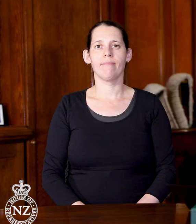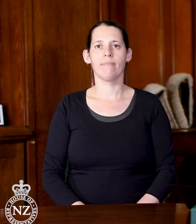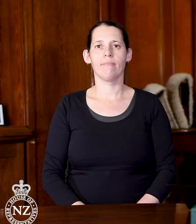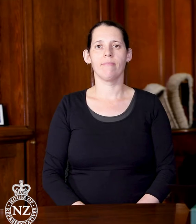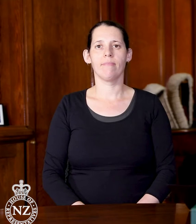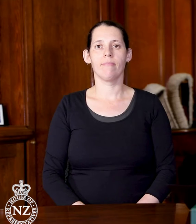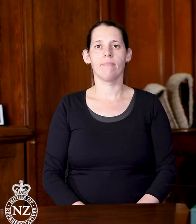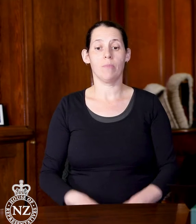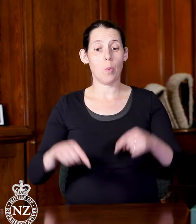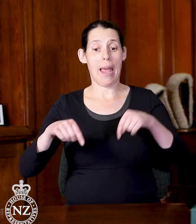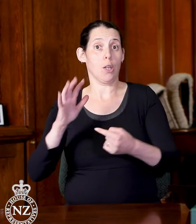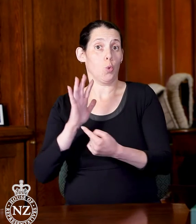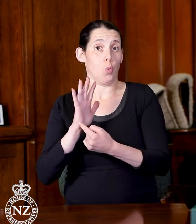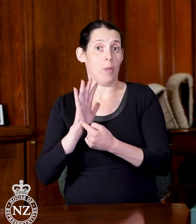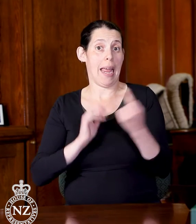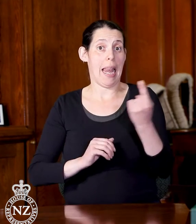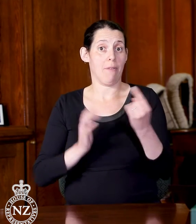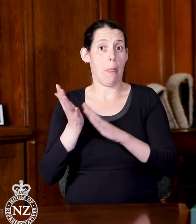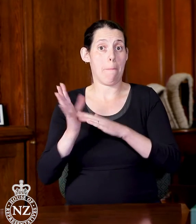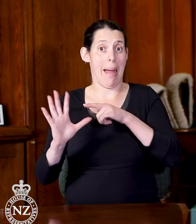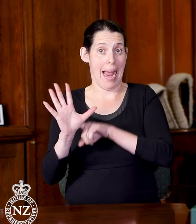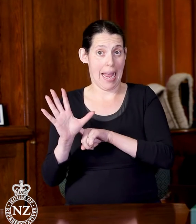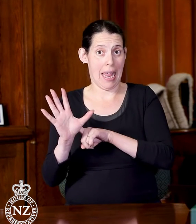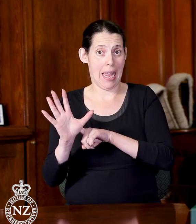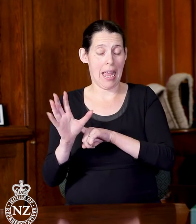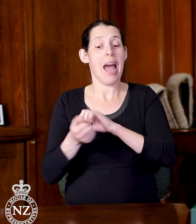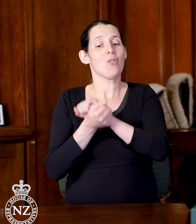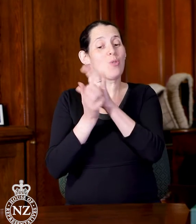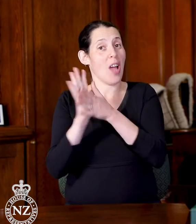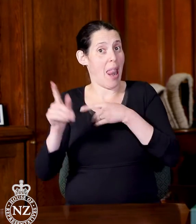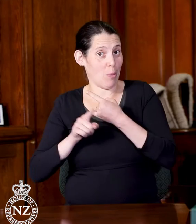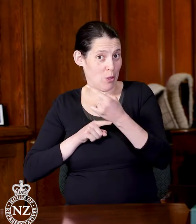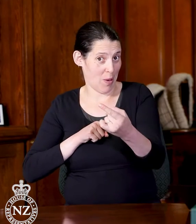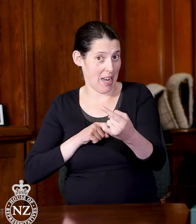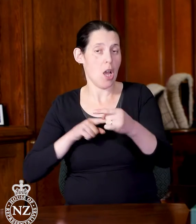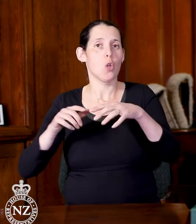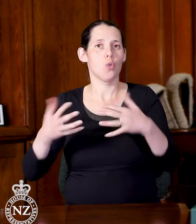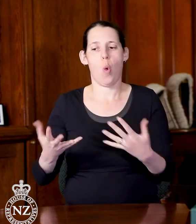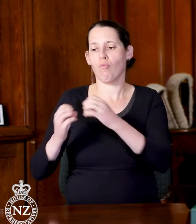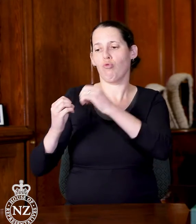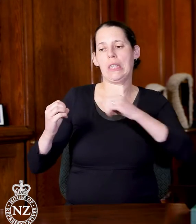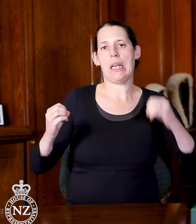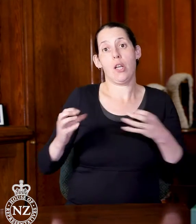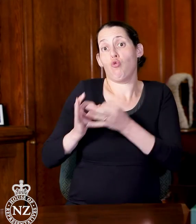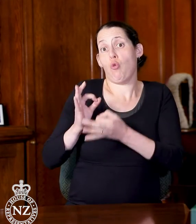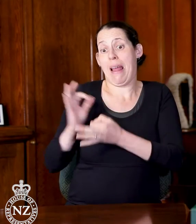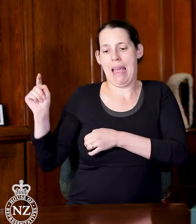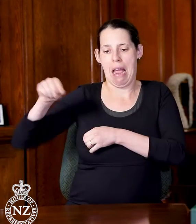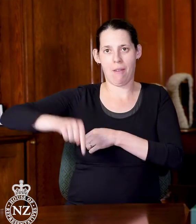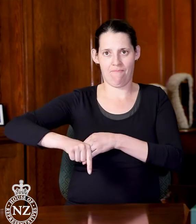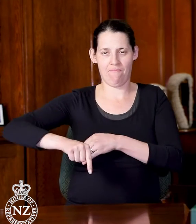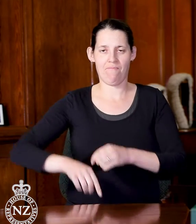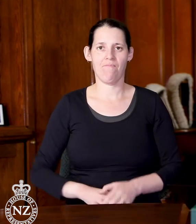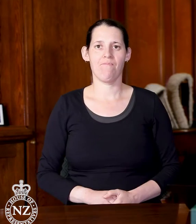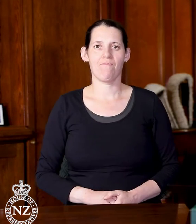It's Tuesday, 11 May and because it's New Zealand Sign Language Week, Bridgette translating for me.